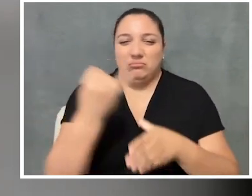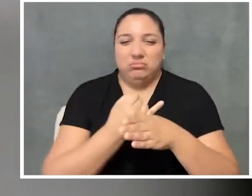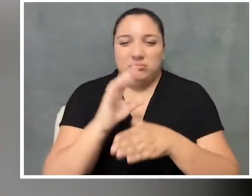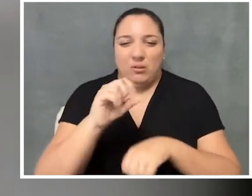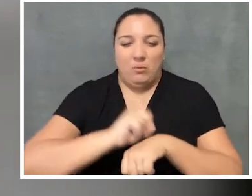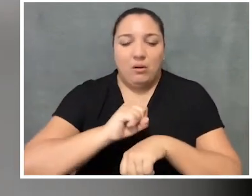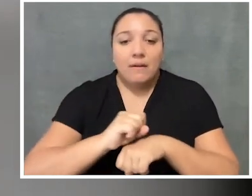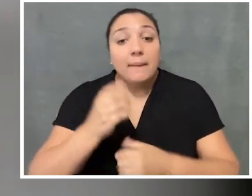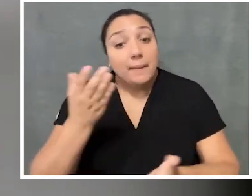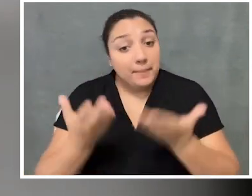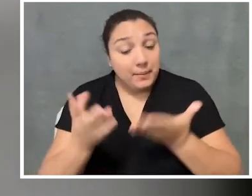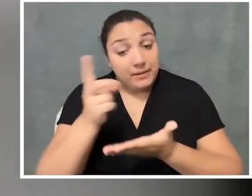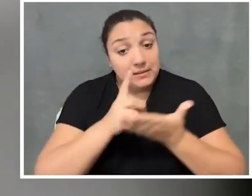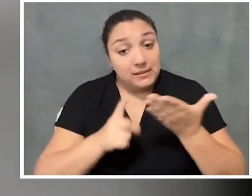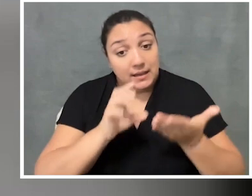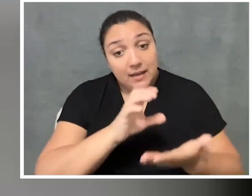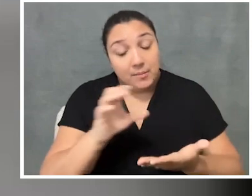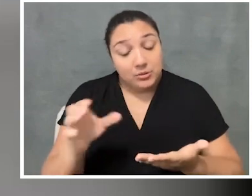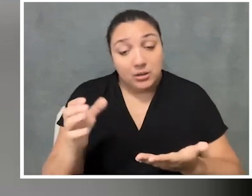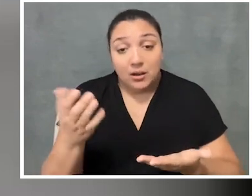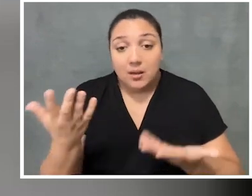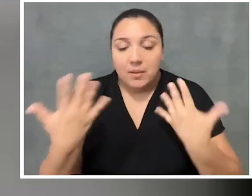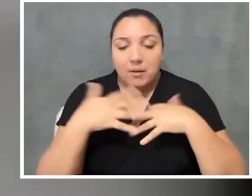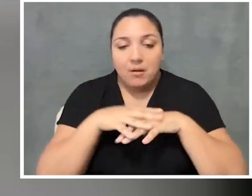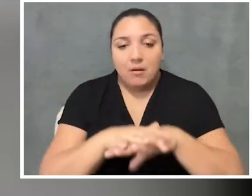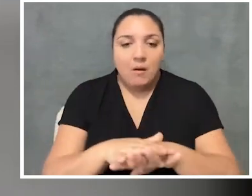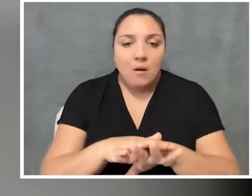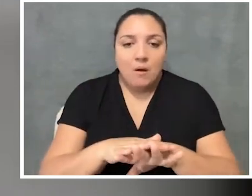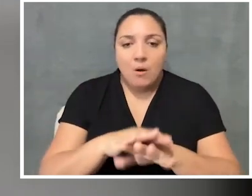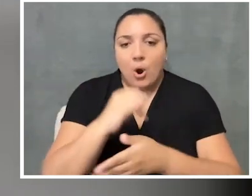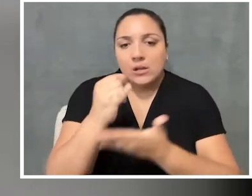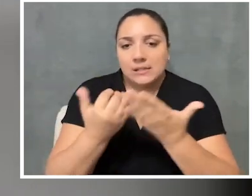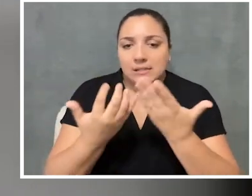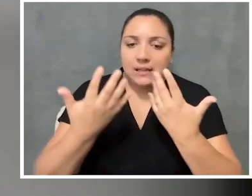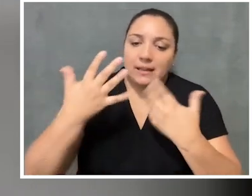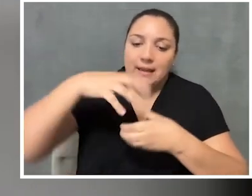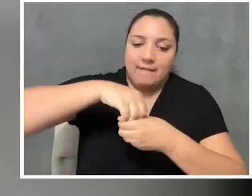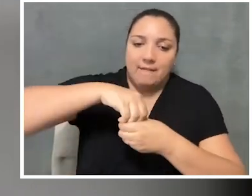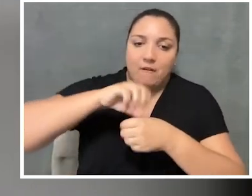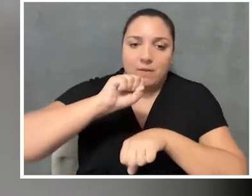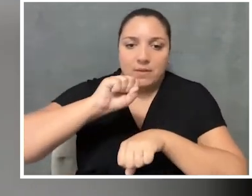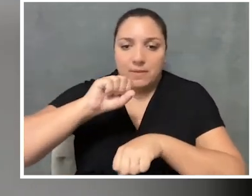or intrusive to their work, can we design captions that sort of integrate artistically into the piece?